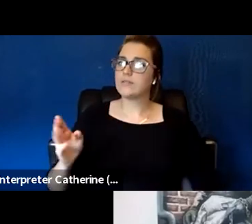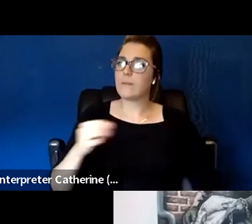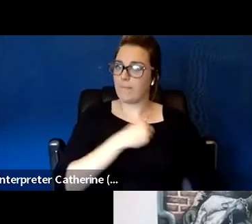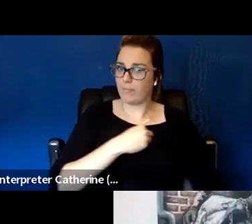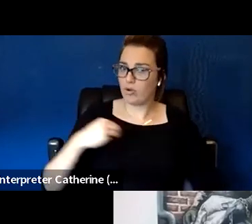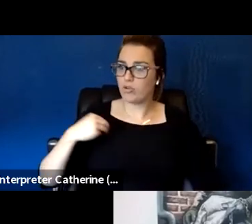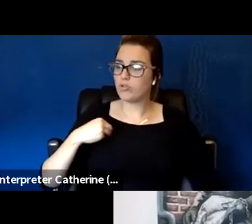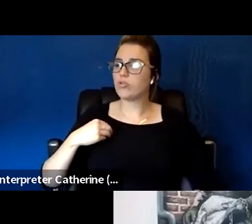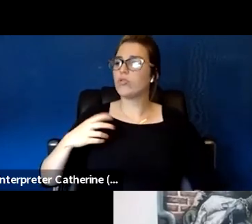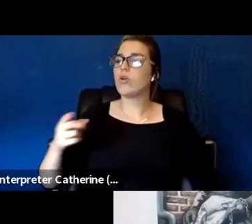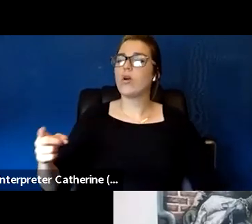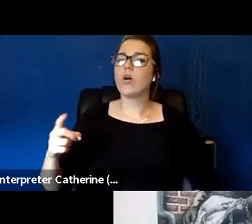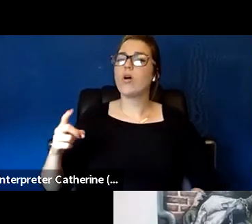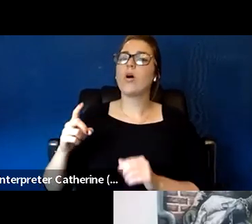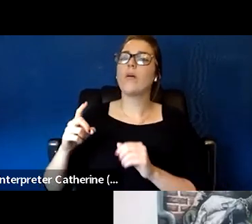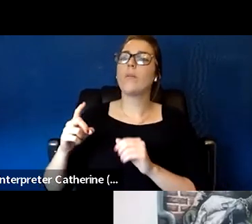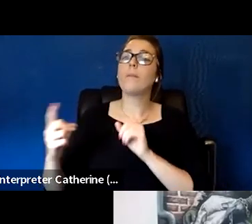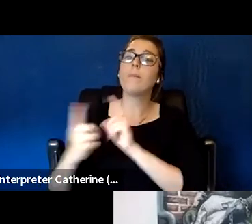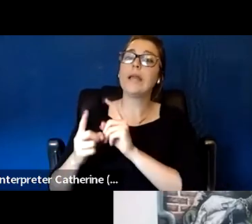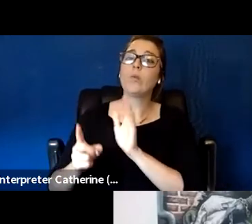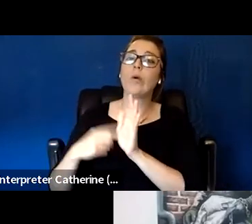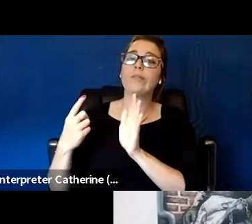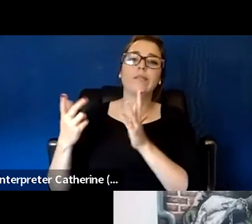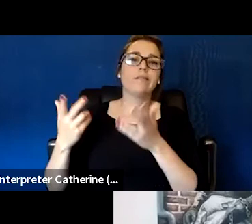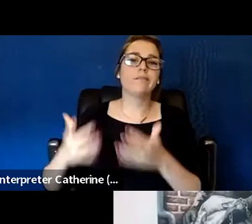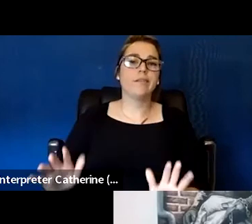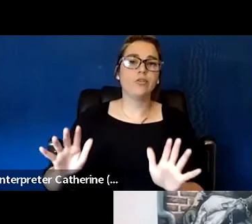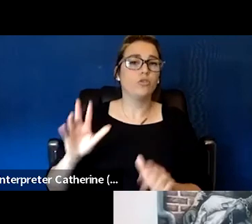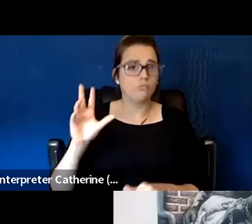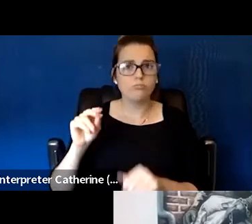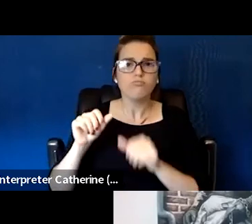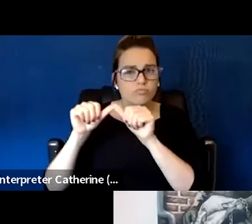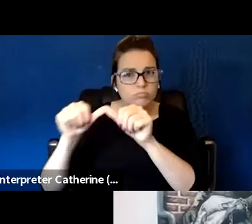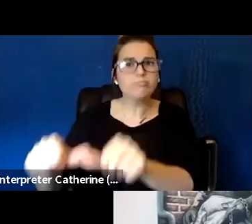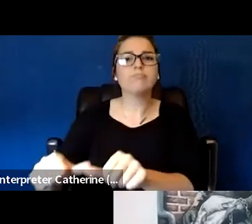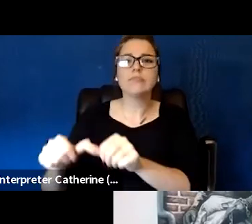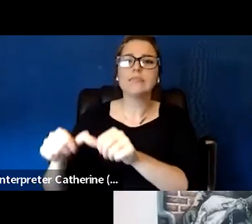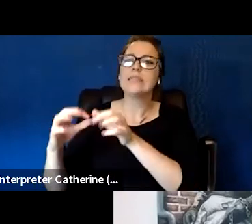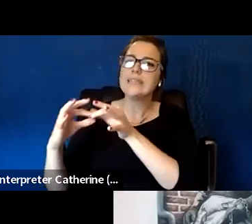And would that long-term engagement always be needed by new clients?